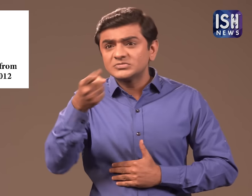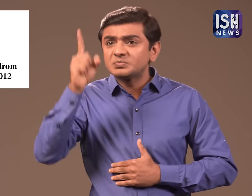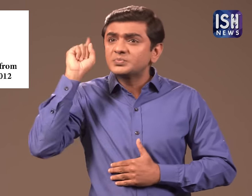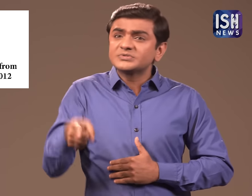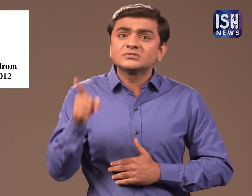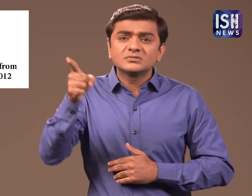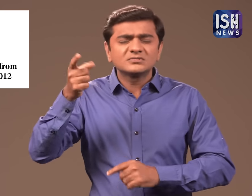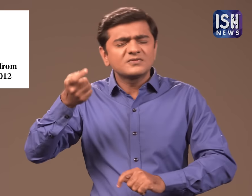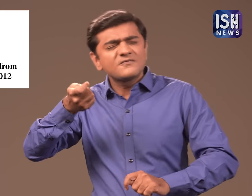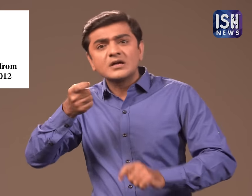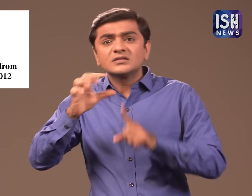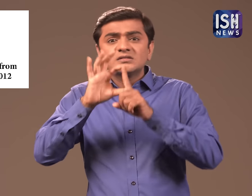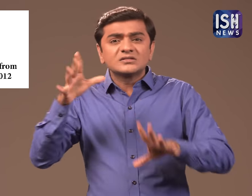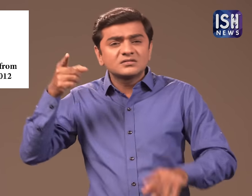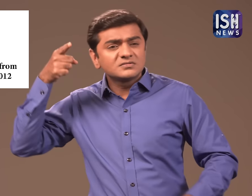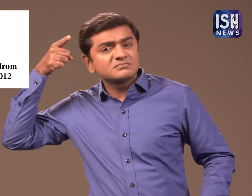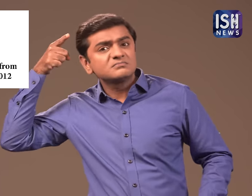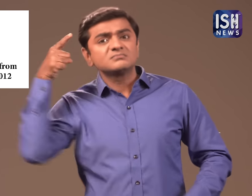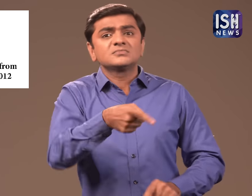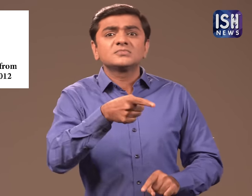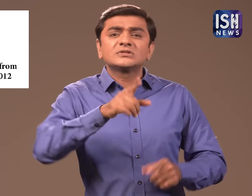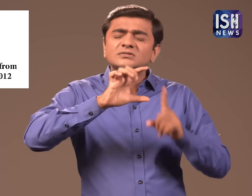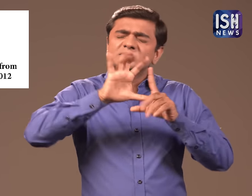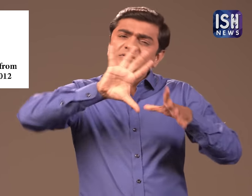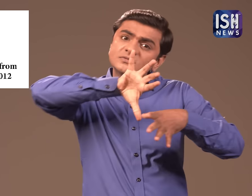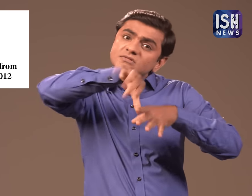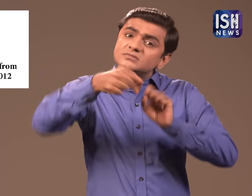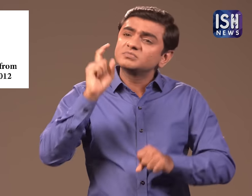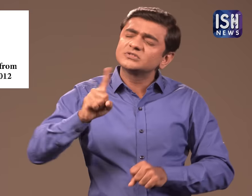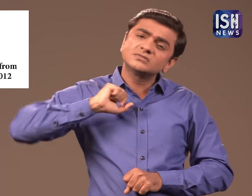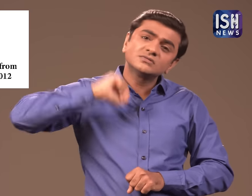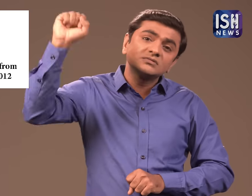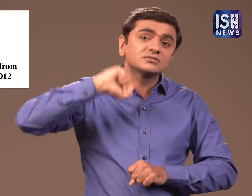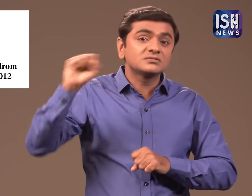They demanded the man to be given the most dangerous punishment.